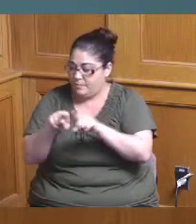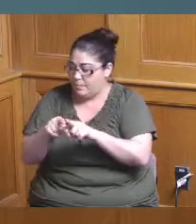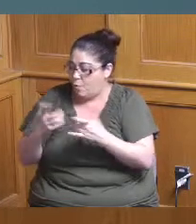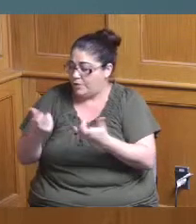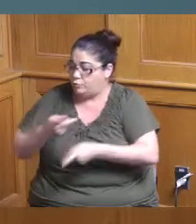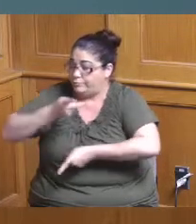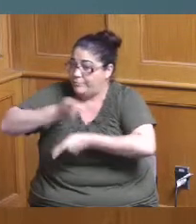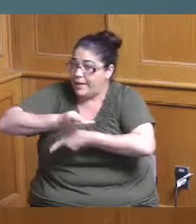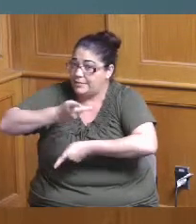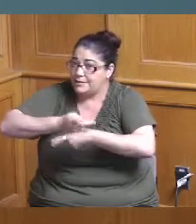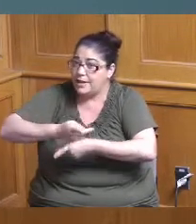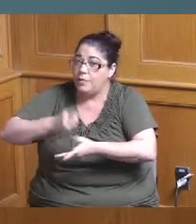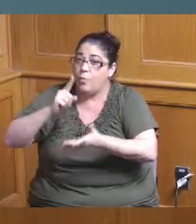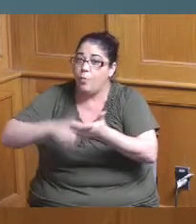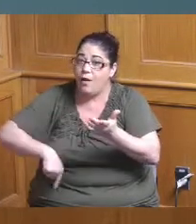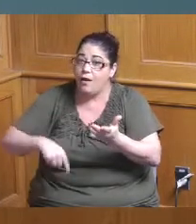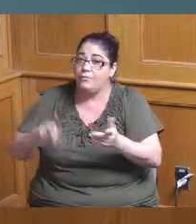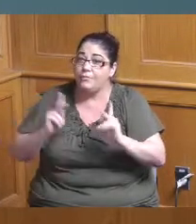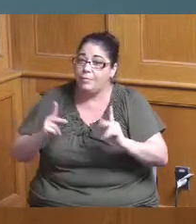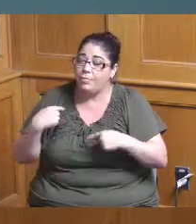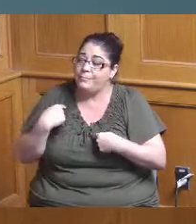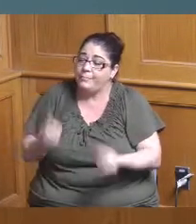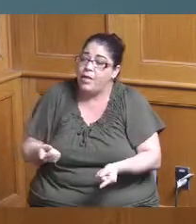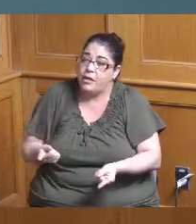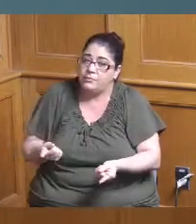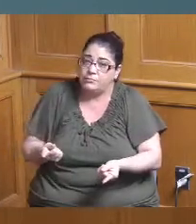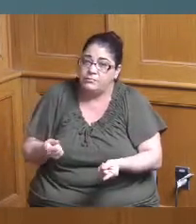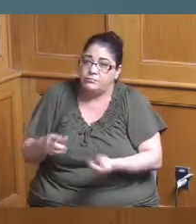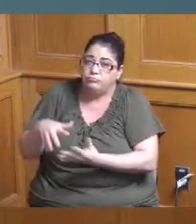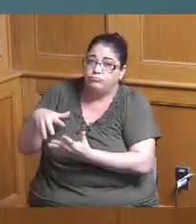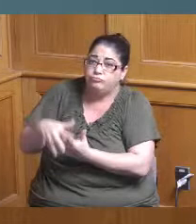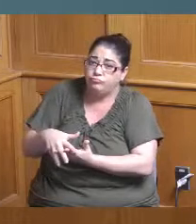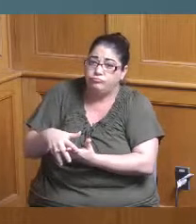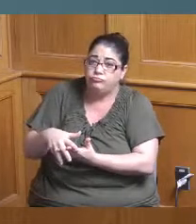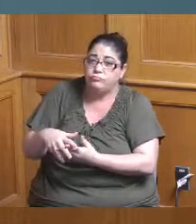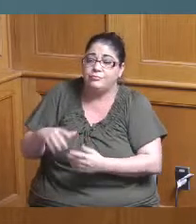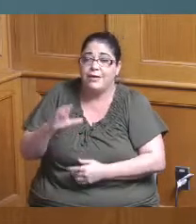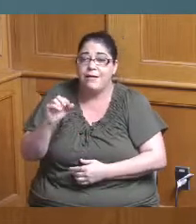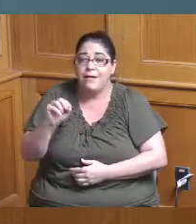the ones that have been there and so when we talk about more and more condos it's going to be very